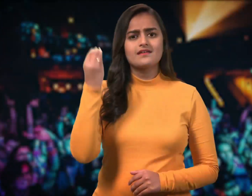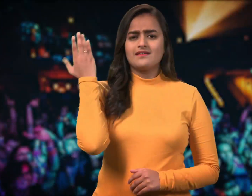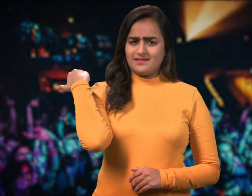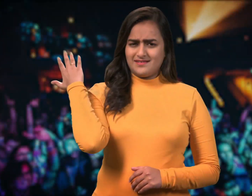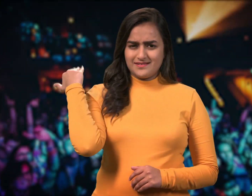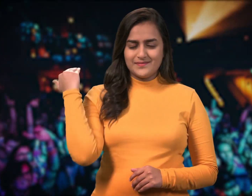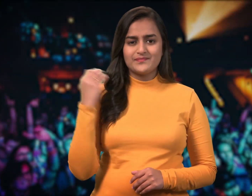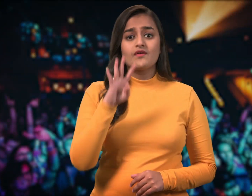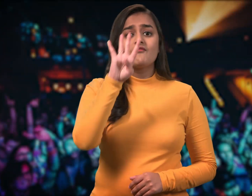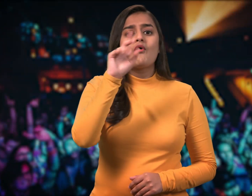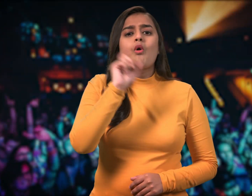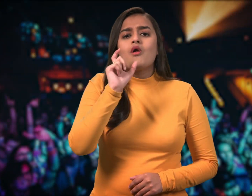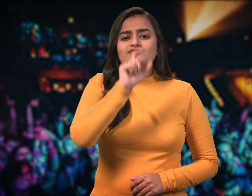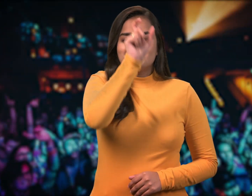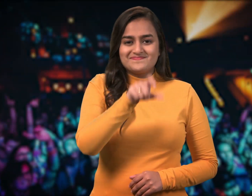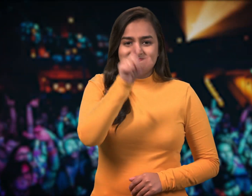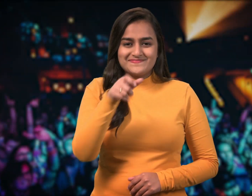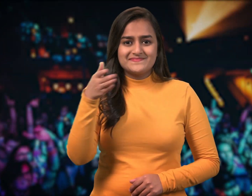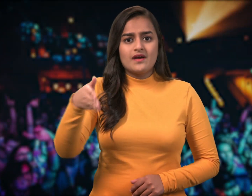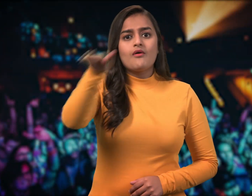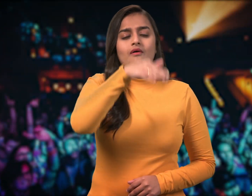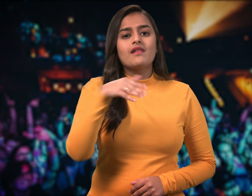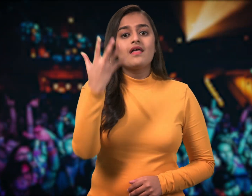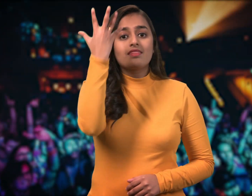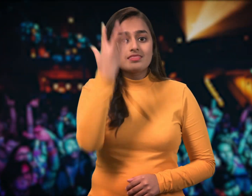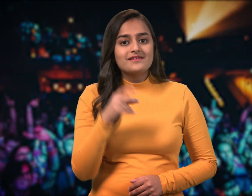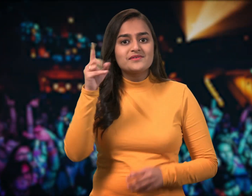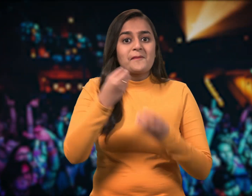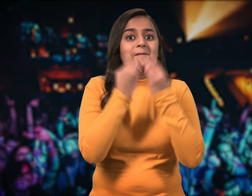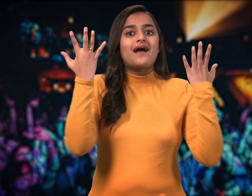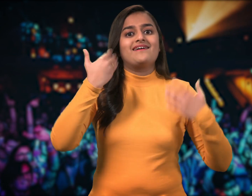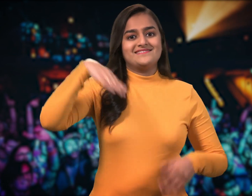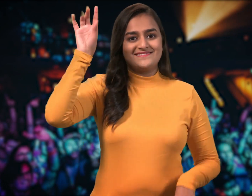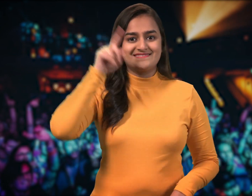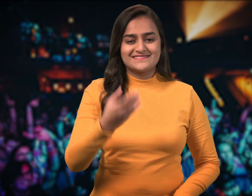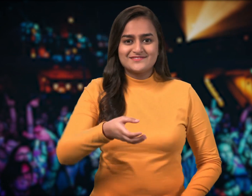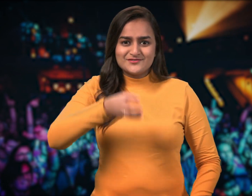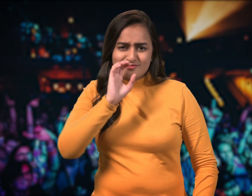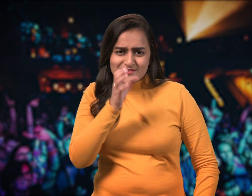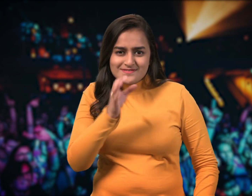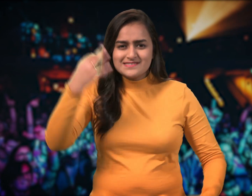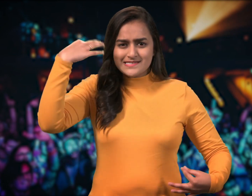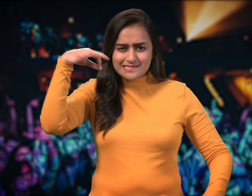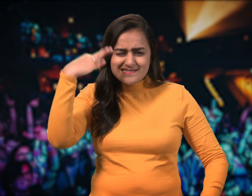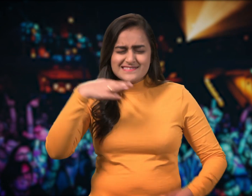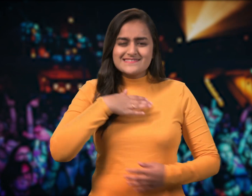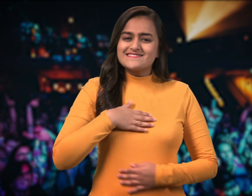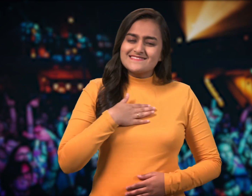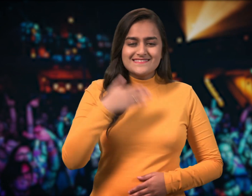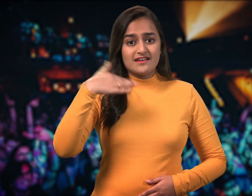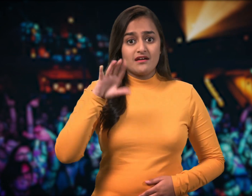Earlier one night, four college students were out partying till late night.